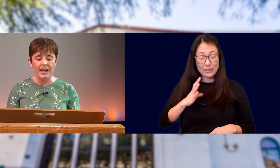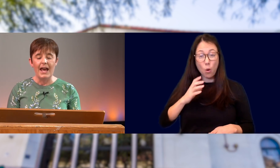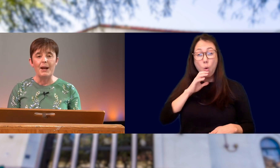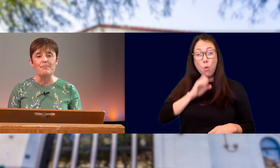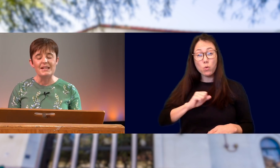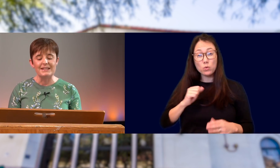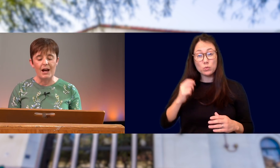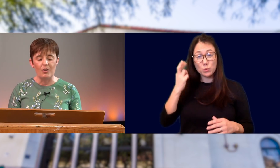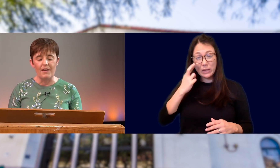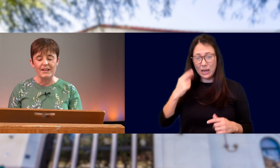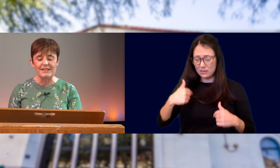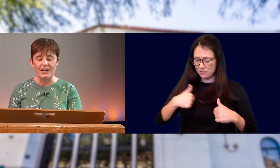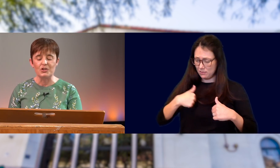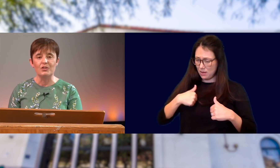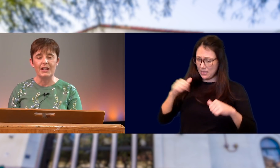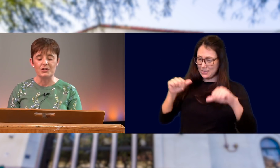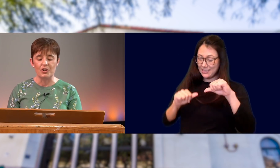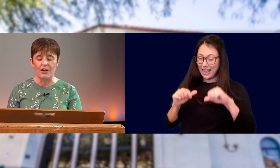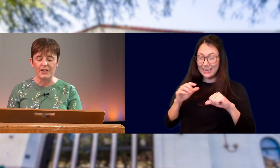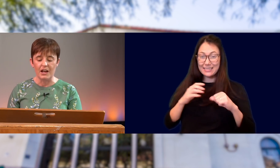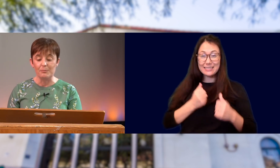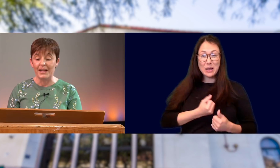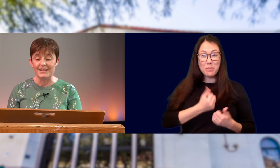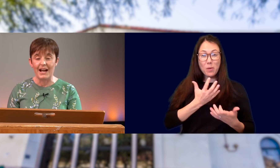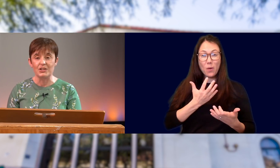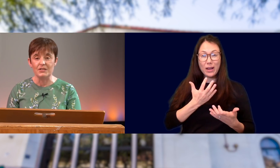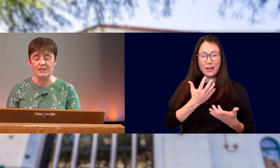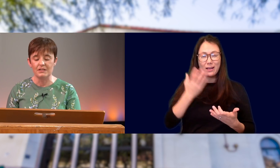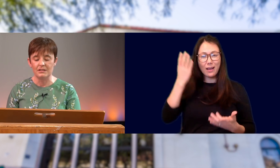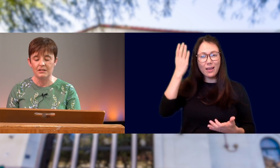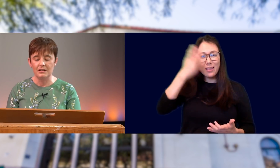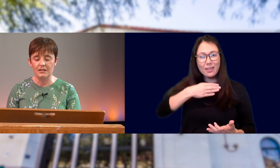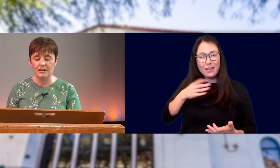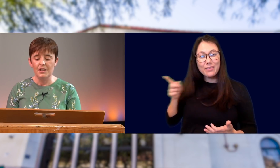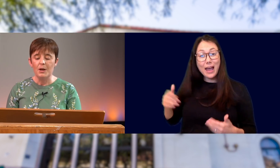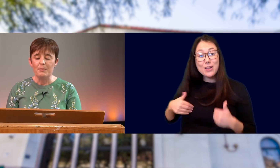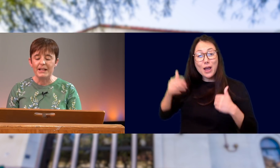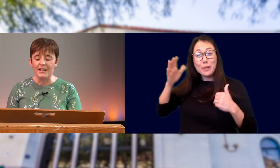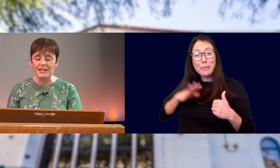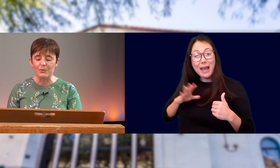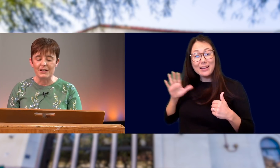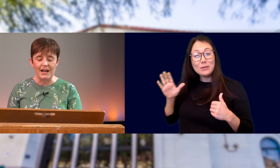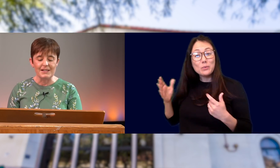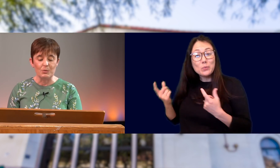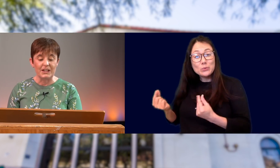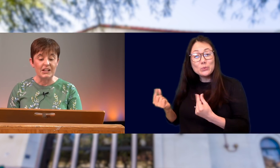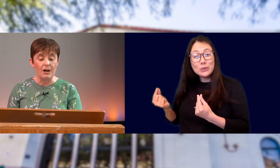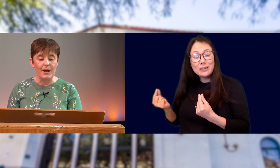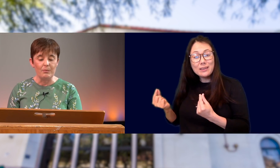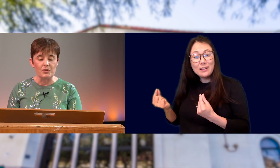HAD MISSED OUT ON THE ESSENTIAL NATURE OF THE YOUNG MAN’S ACTIONS. BECAUSE HE REALIZED THAT WHAT THE YOUNG MAN